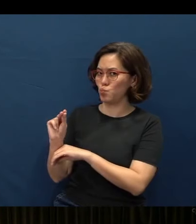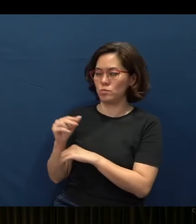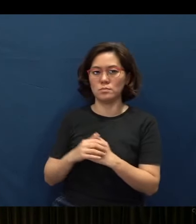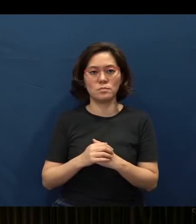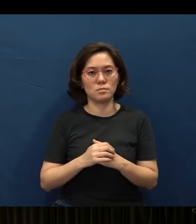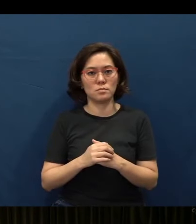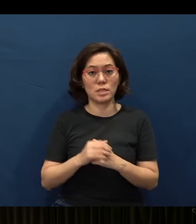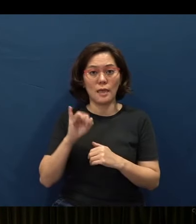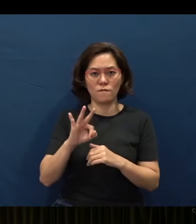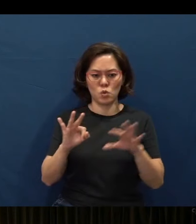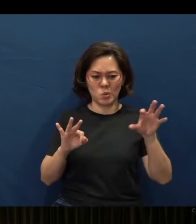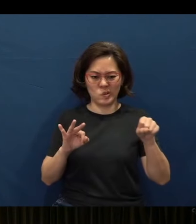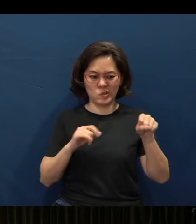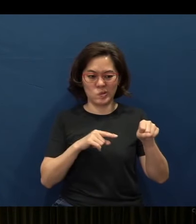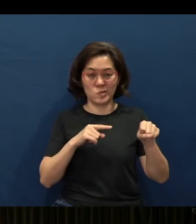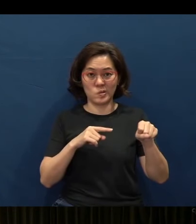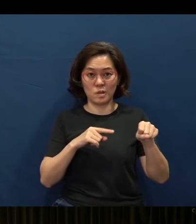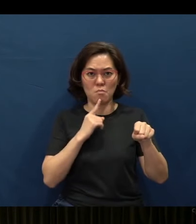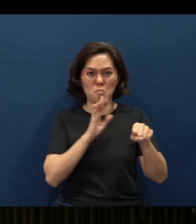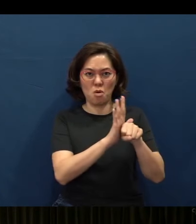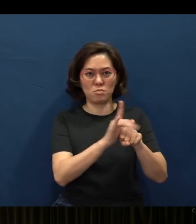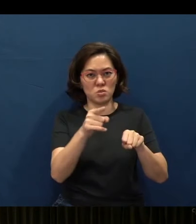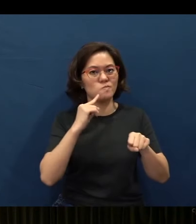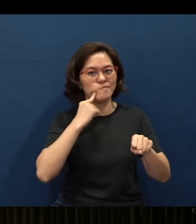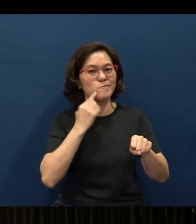If you hang on to it as promises, you're going to be disappointed.